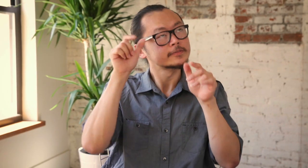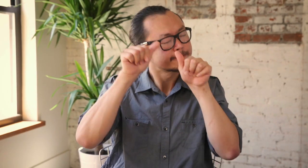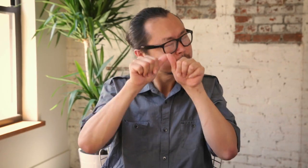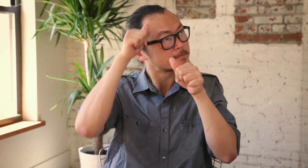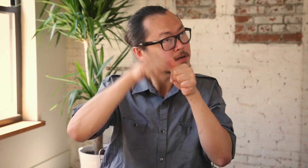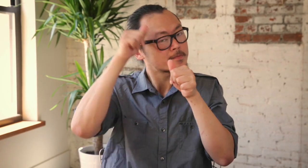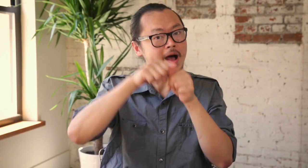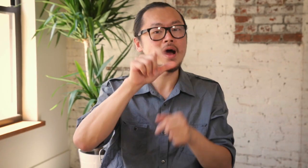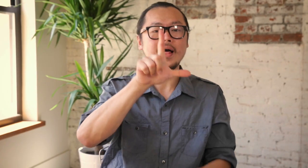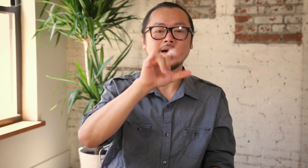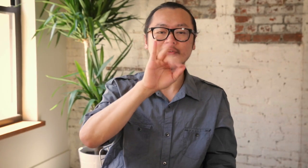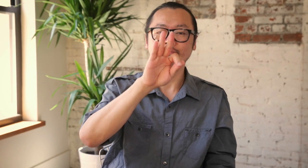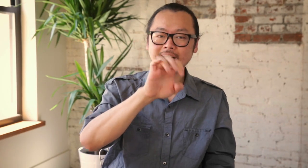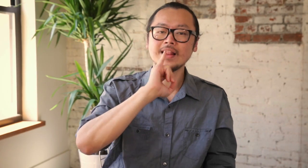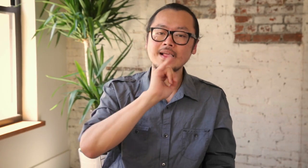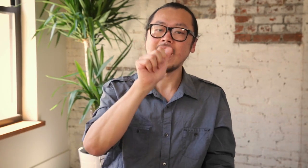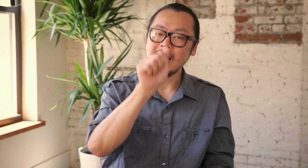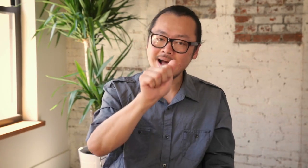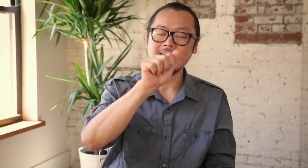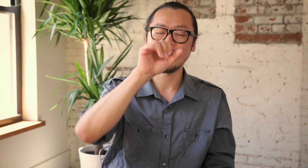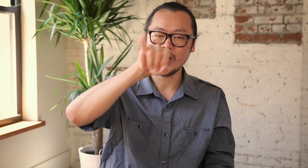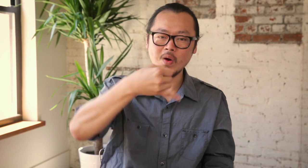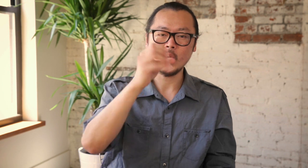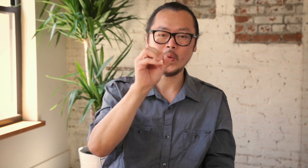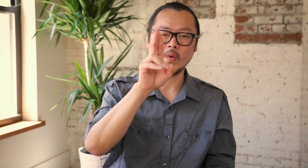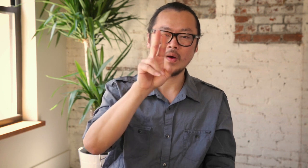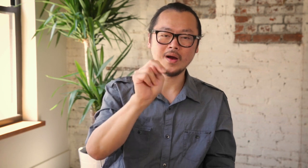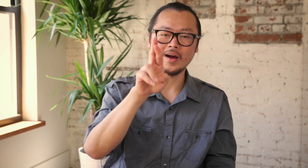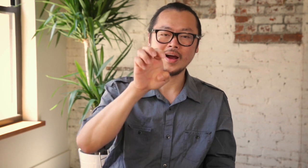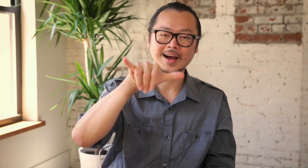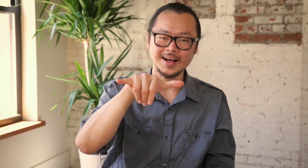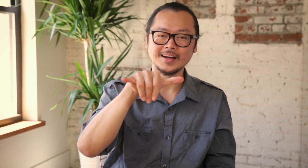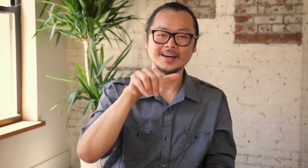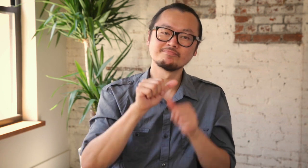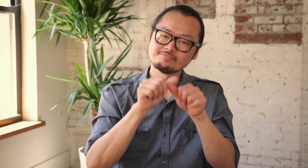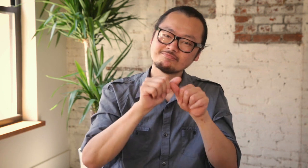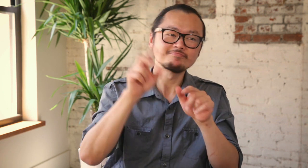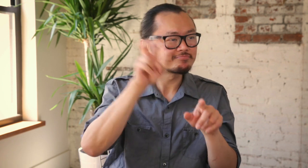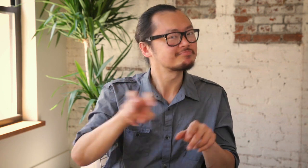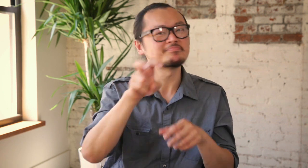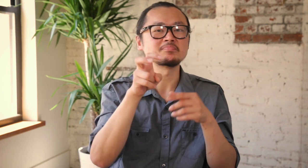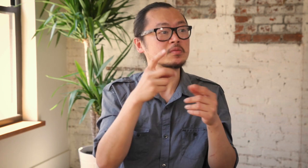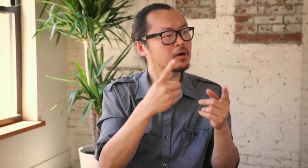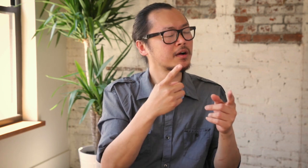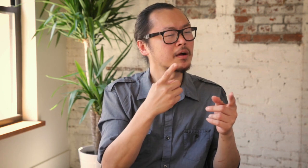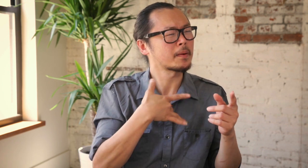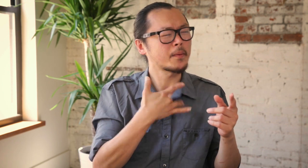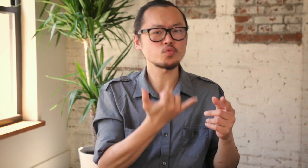In other words, remember that life is a journey. Keep going.